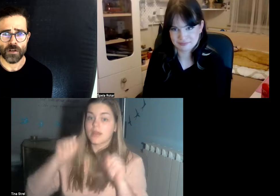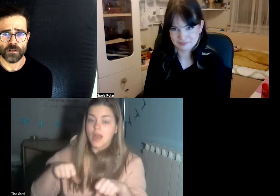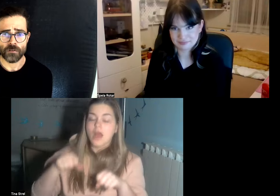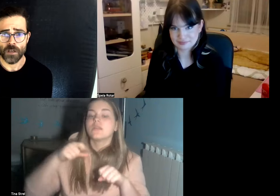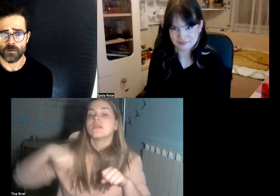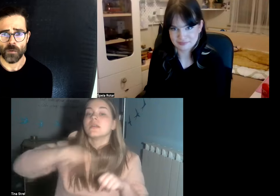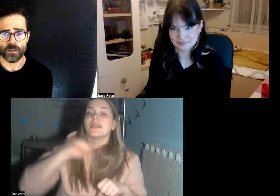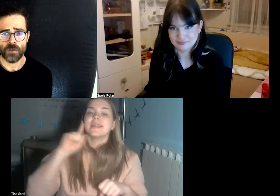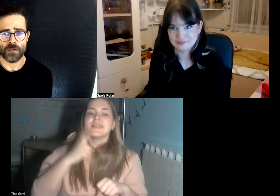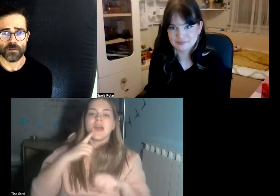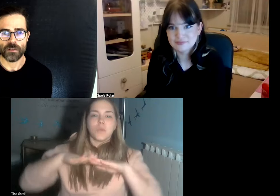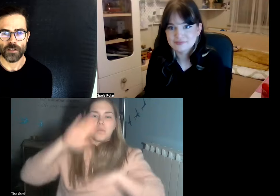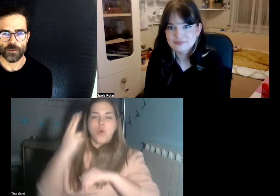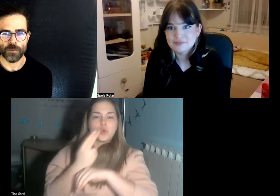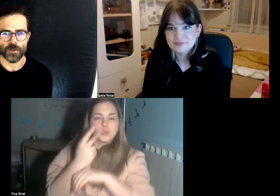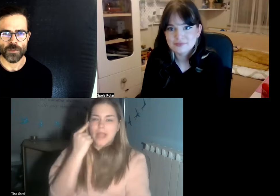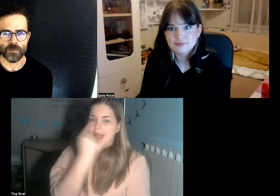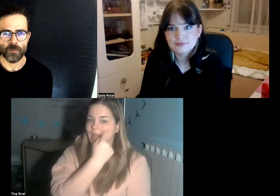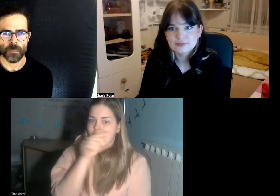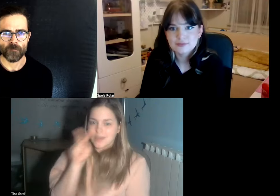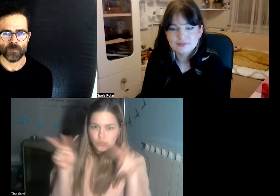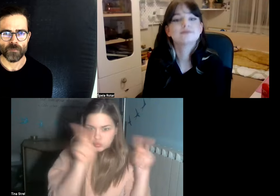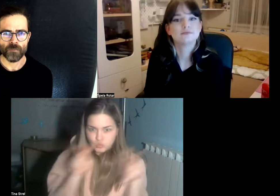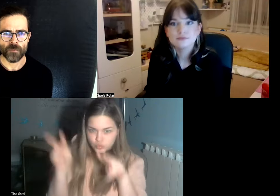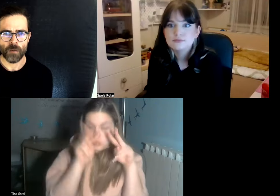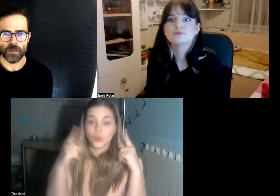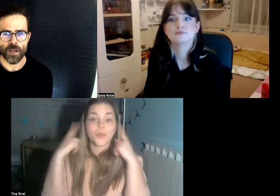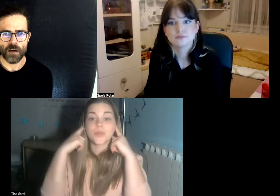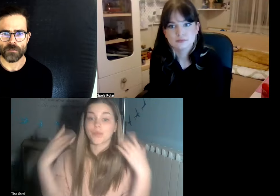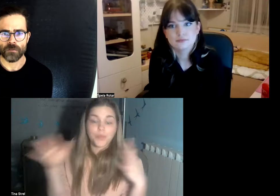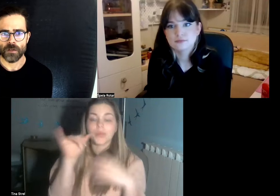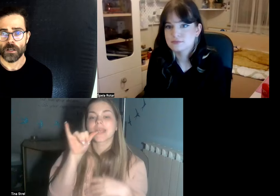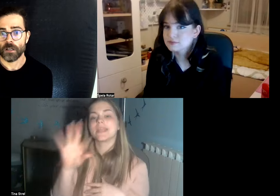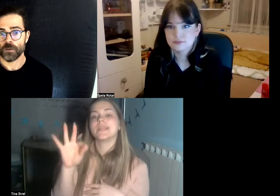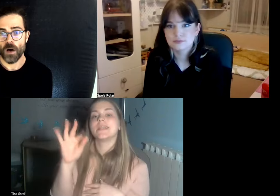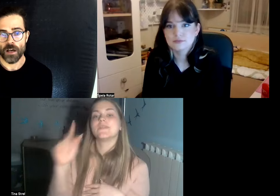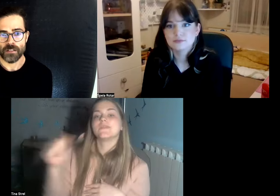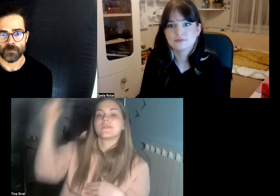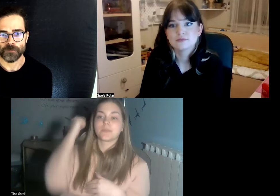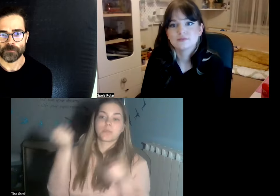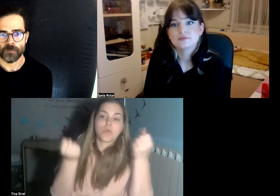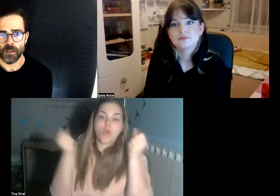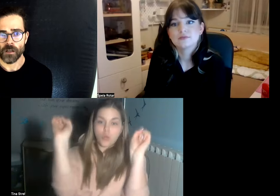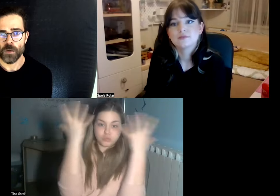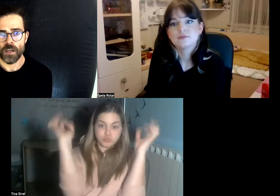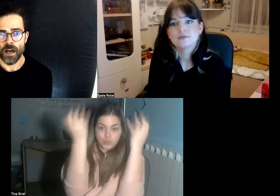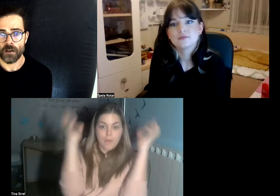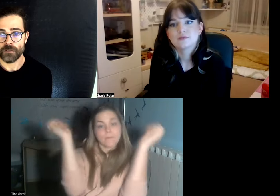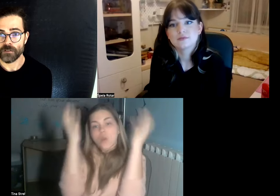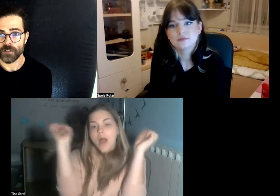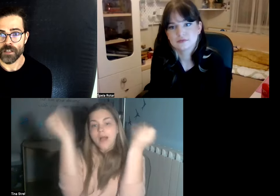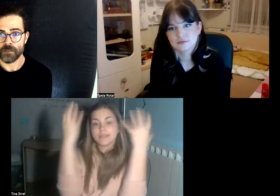yeah we can drive of course I mean we have two eyes and we have a very